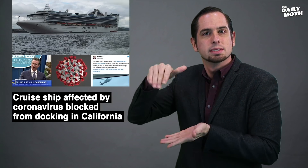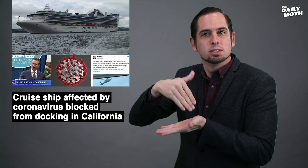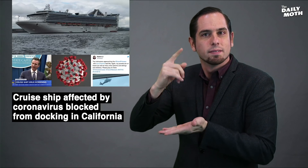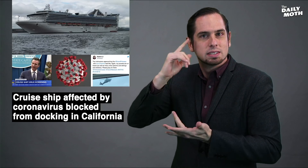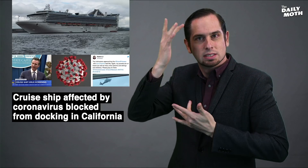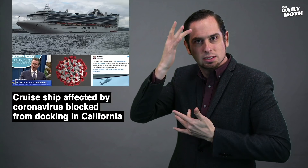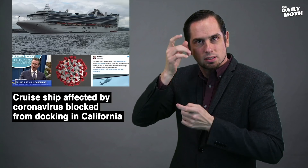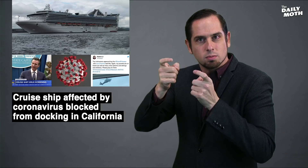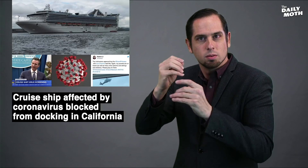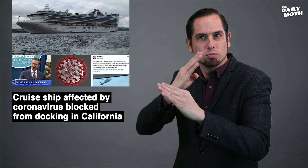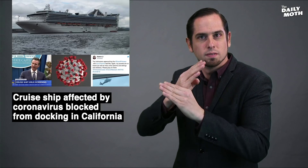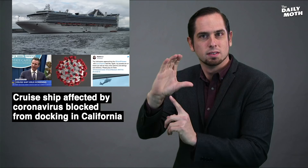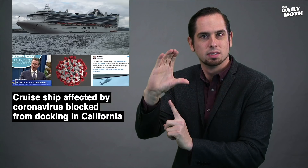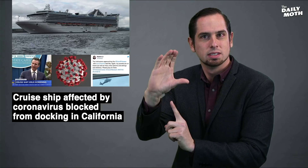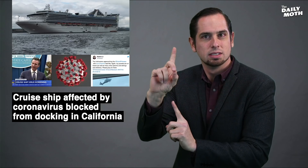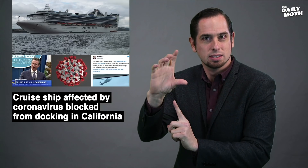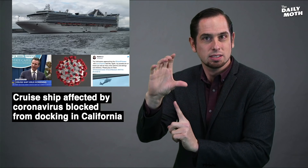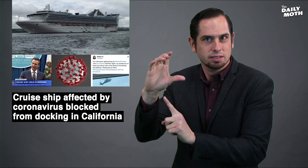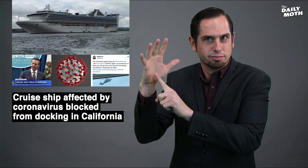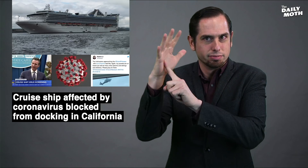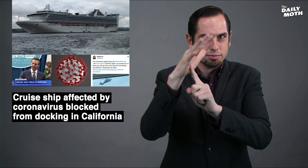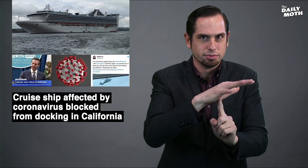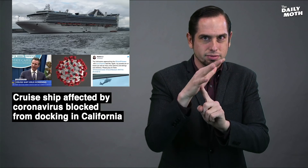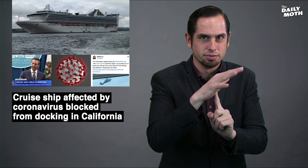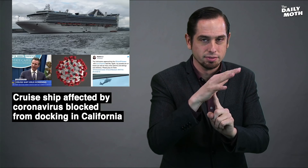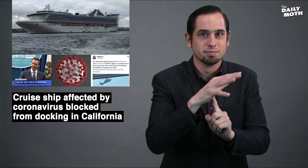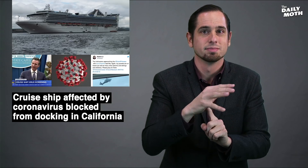the Centers for Disease Control and Prevention (CDC).